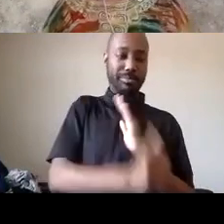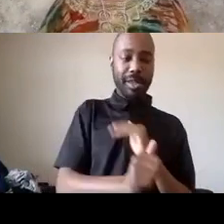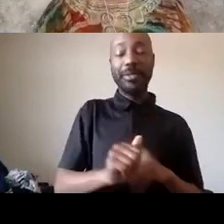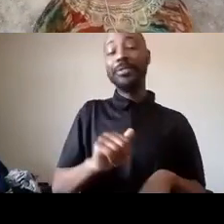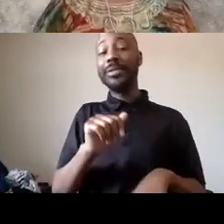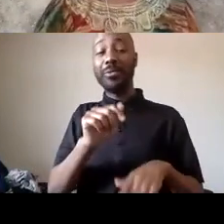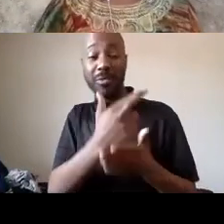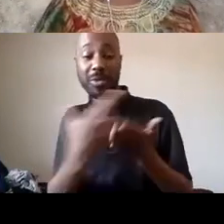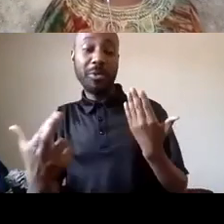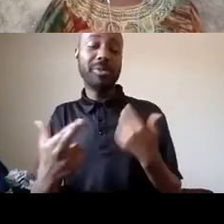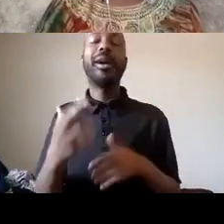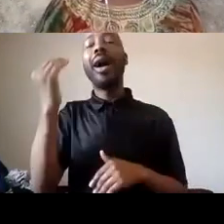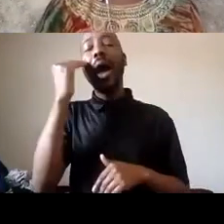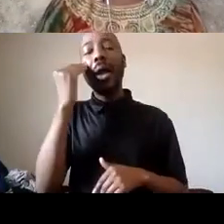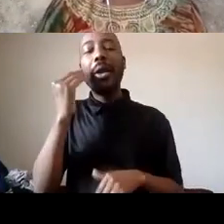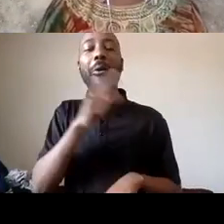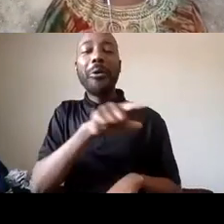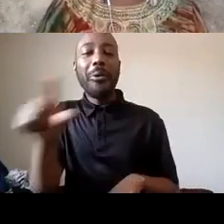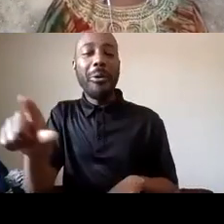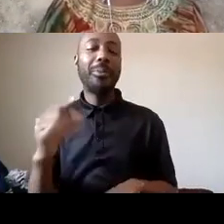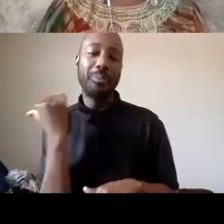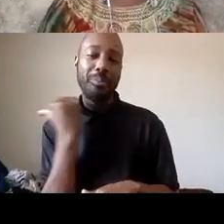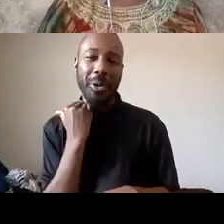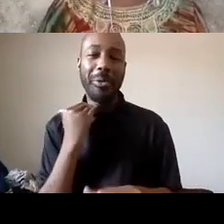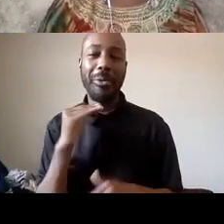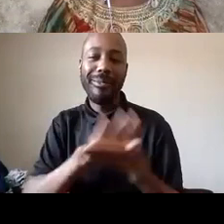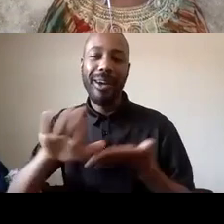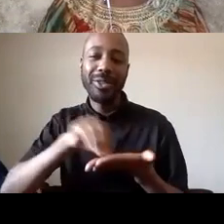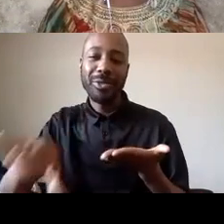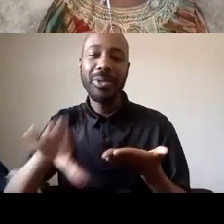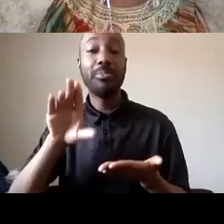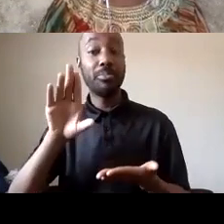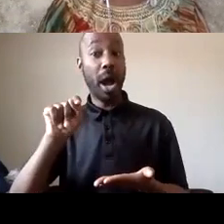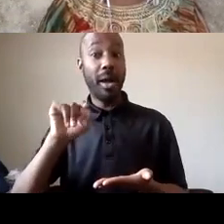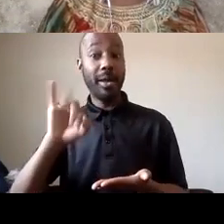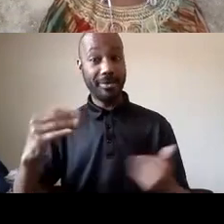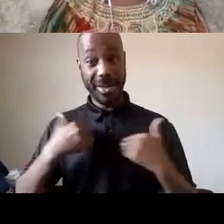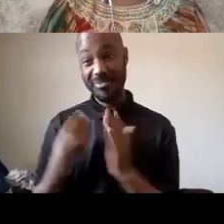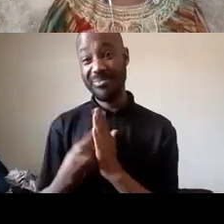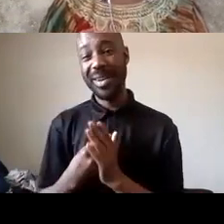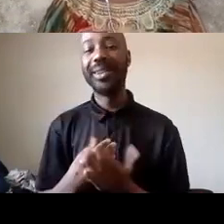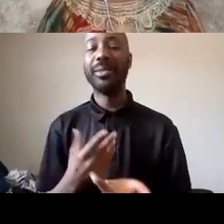please give it to us so that is i believe what i have for you i was